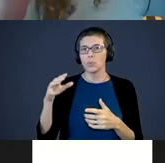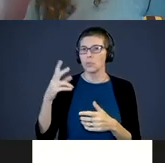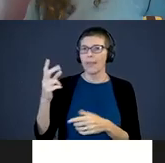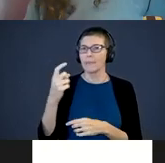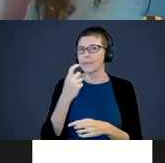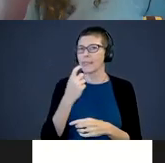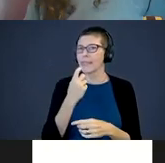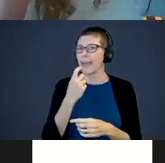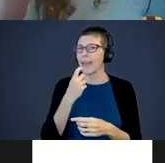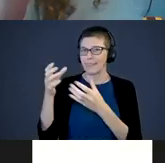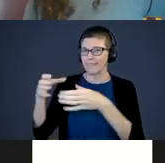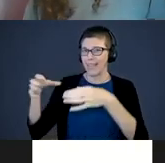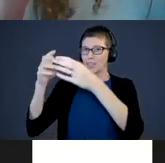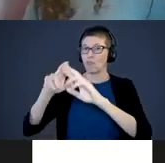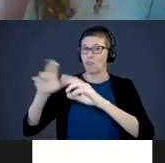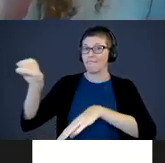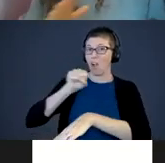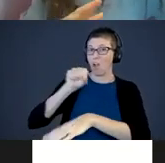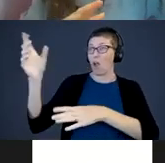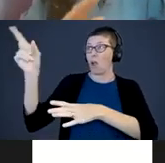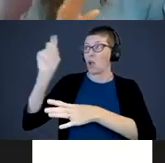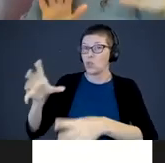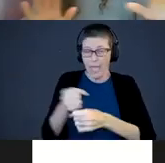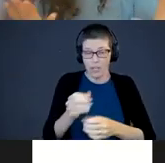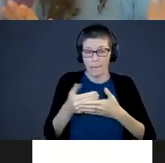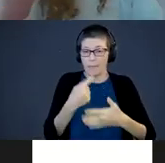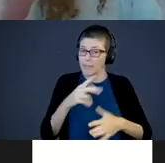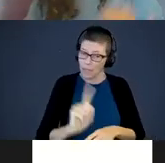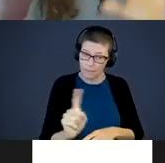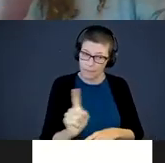it is about ready to fall off, you catch that baby - you stop them and say "no, no, no we don't touch